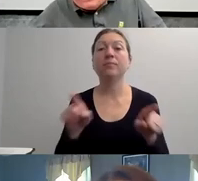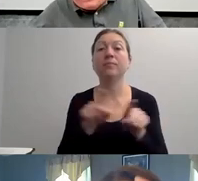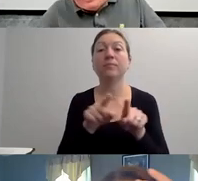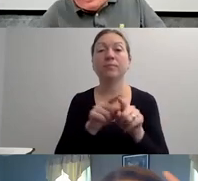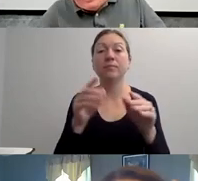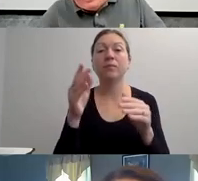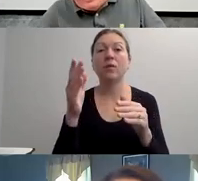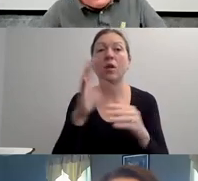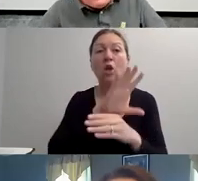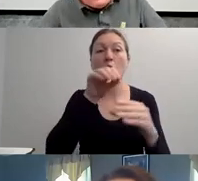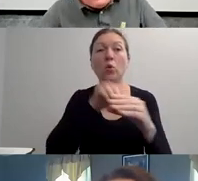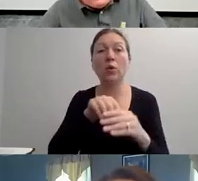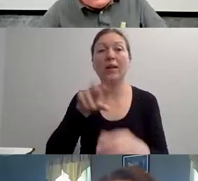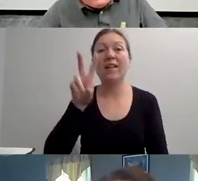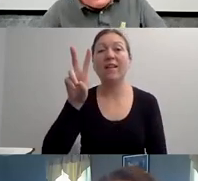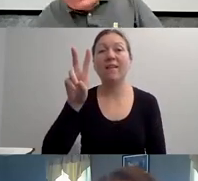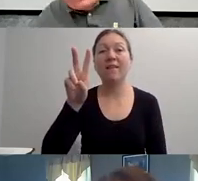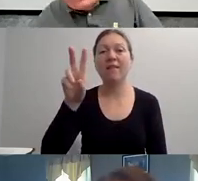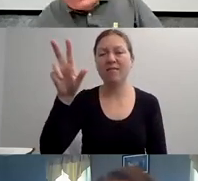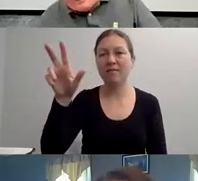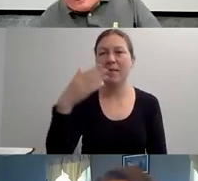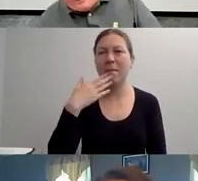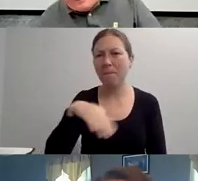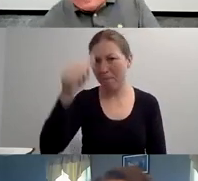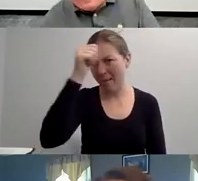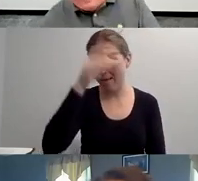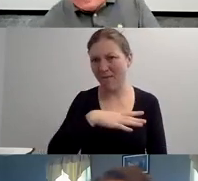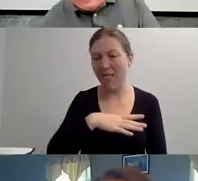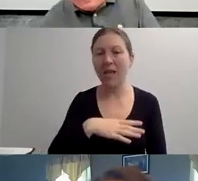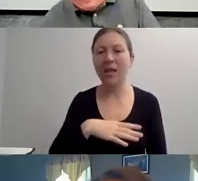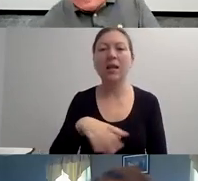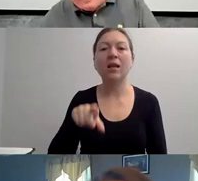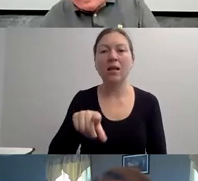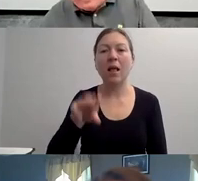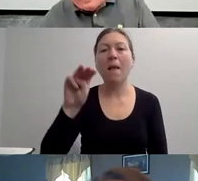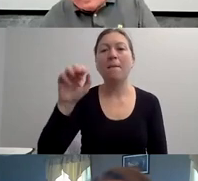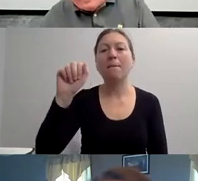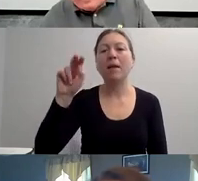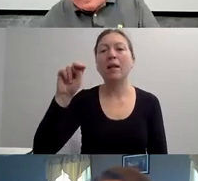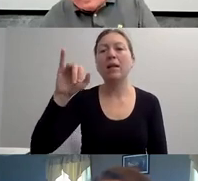IT'S SEEN RICHARD DREYFUS.